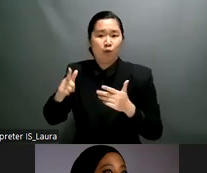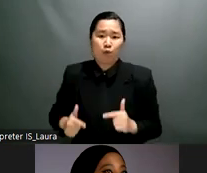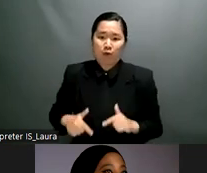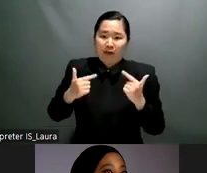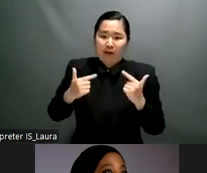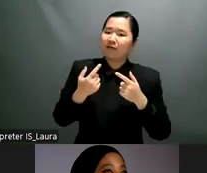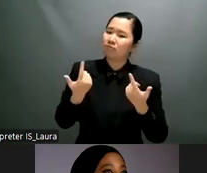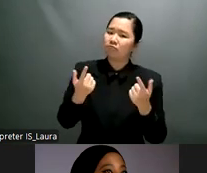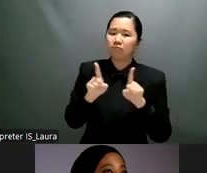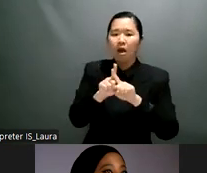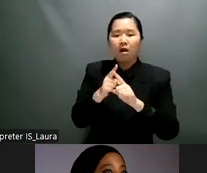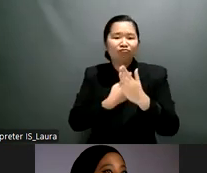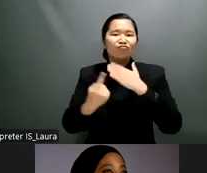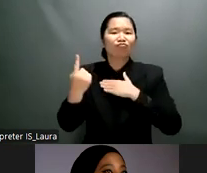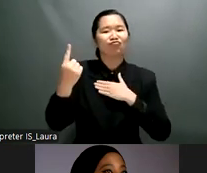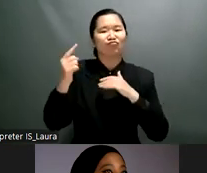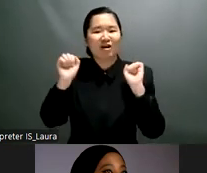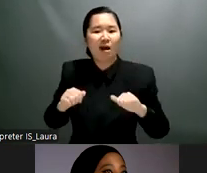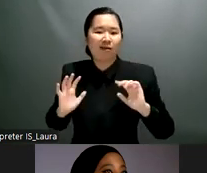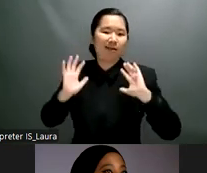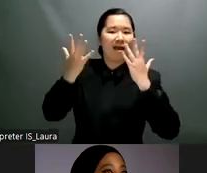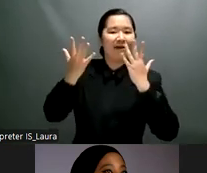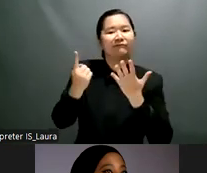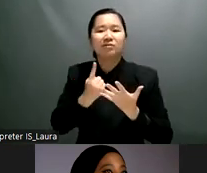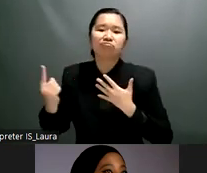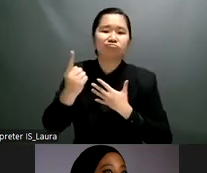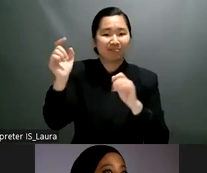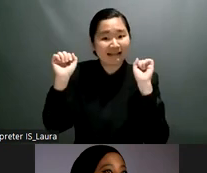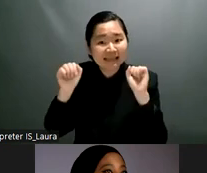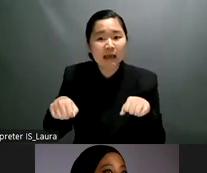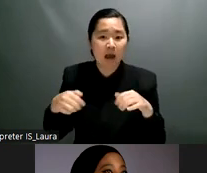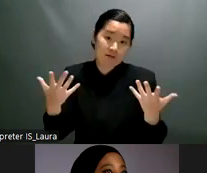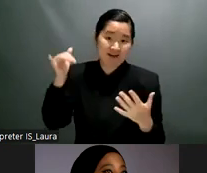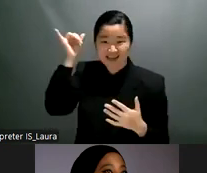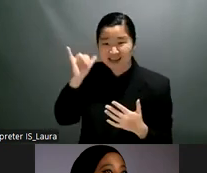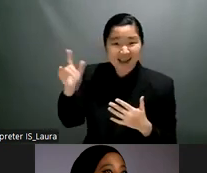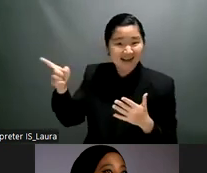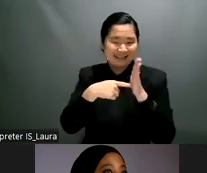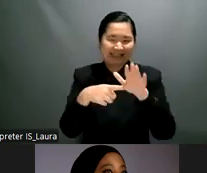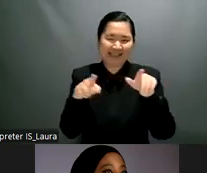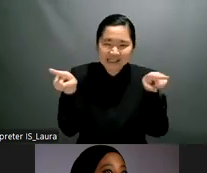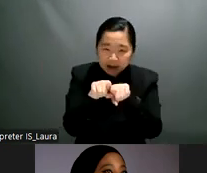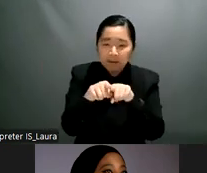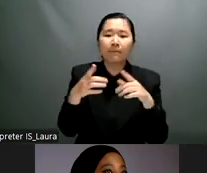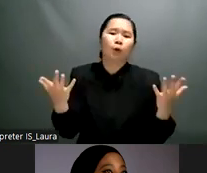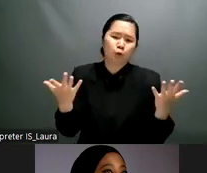you nadia so maybe some good uh initiative that took place for example were that some national